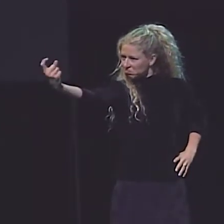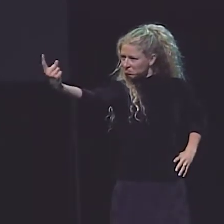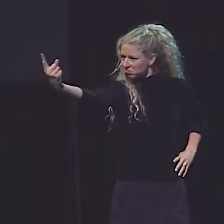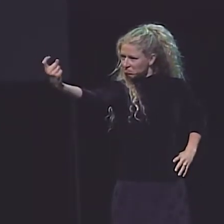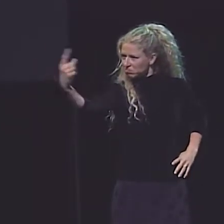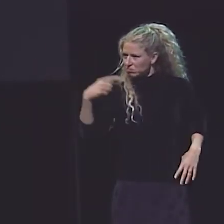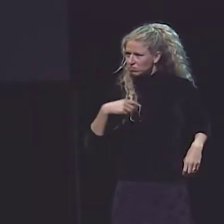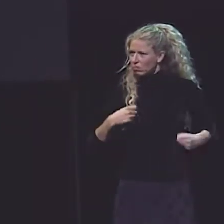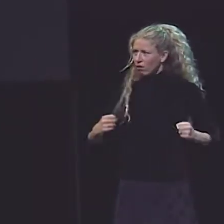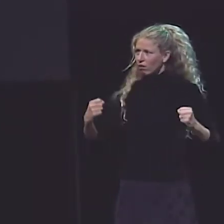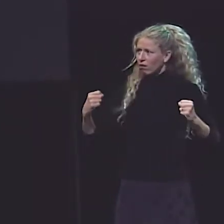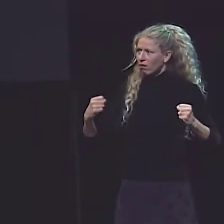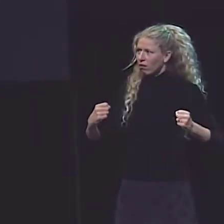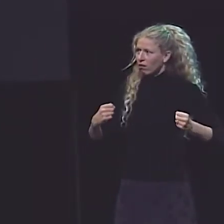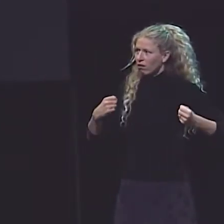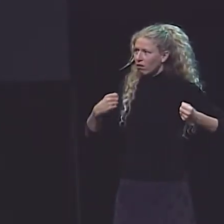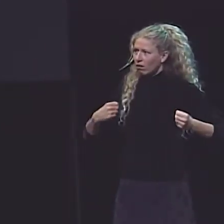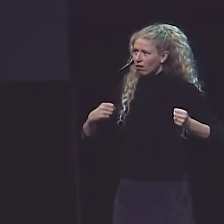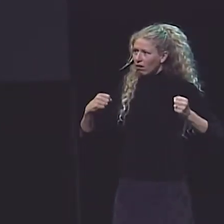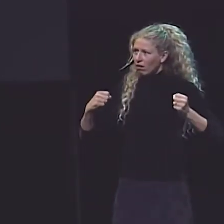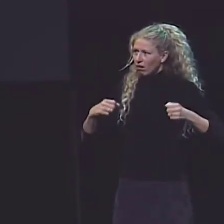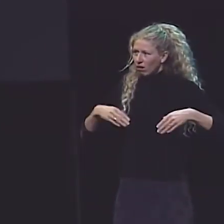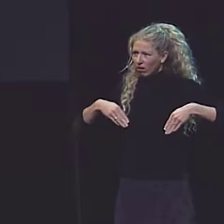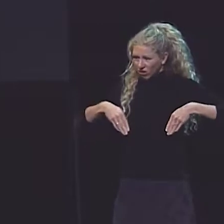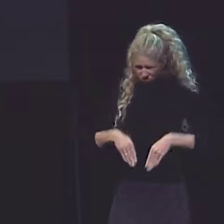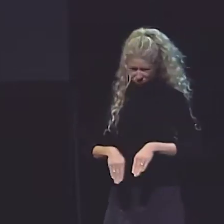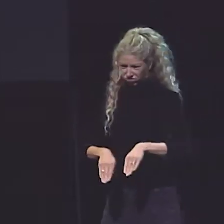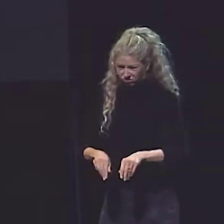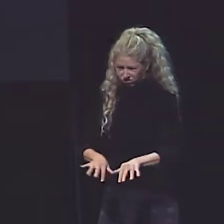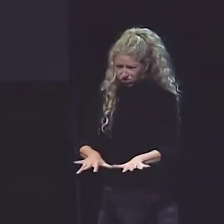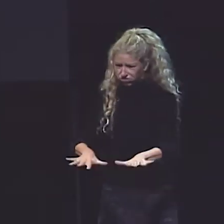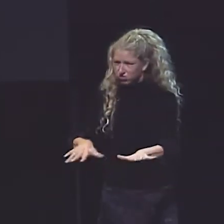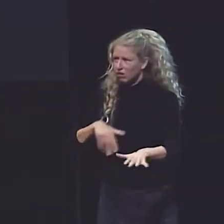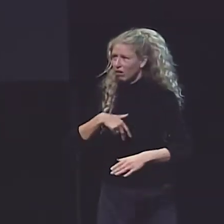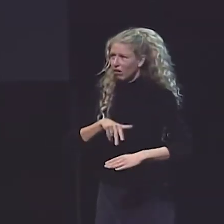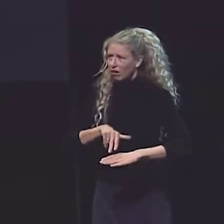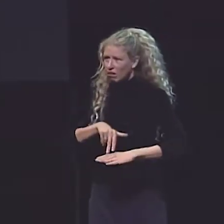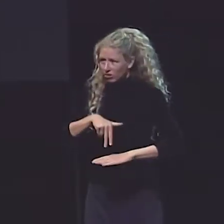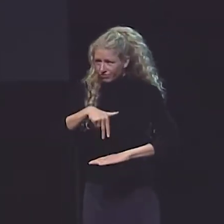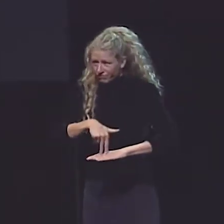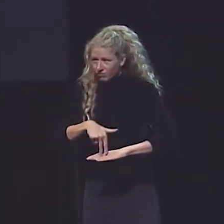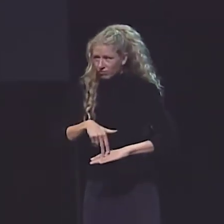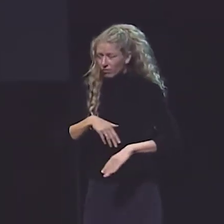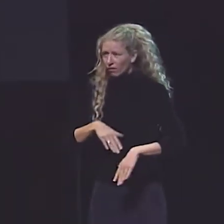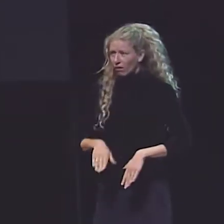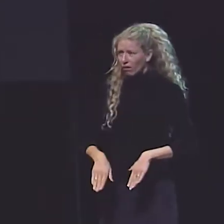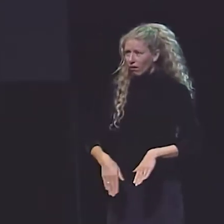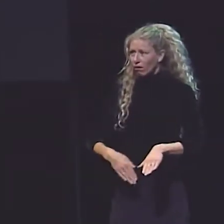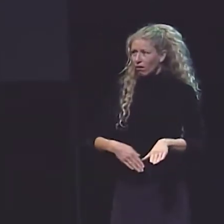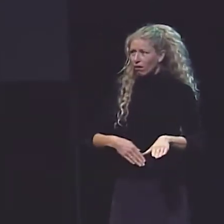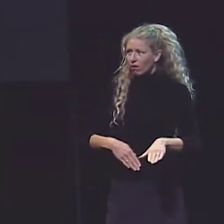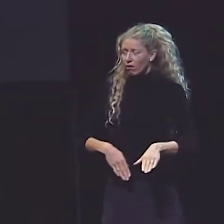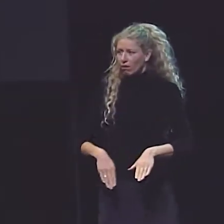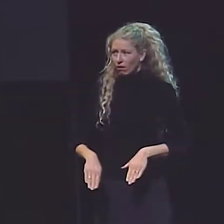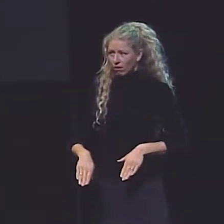"YOU, COME HERE." I STOPPED SWINGING AND I JUMPED OFF INTO THE SAND